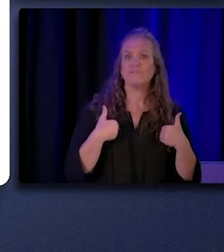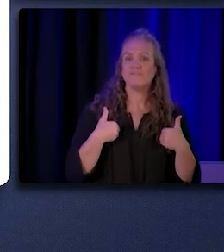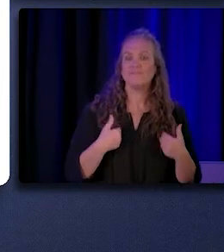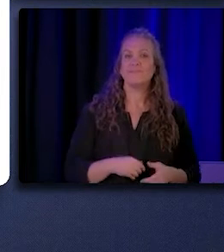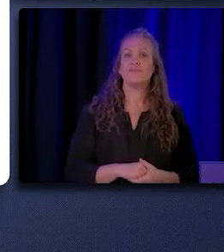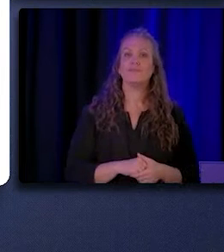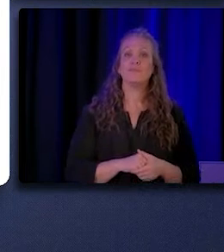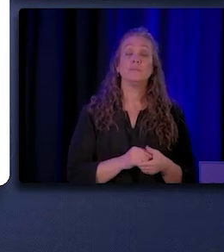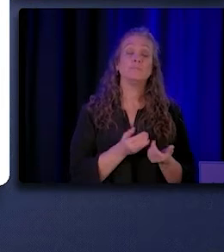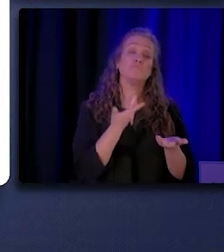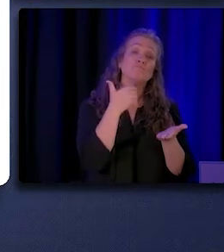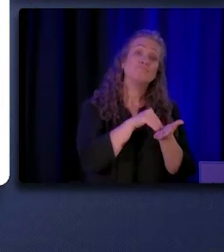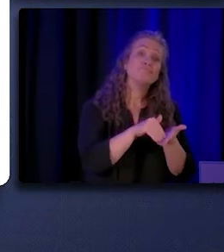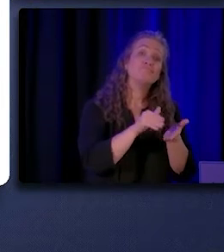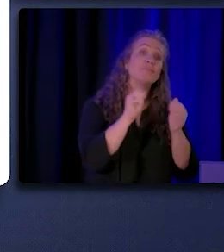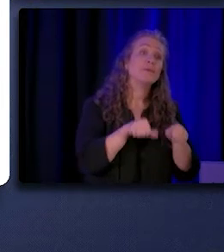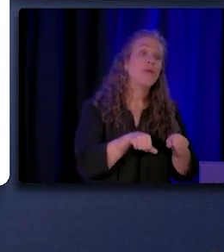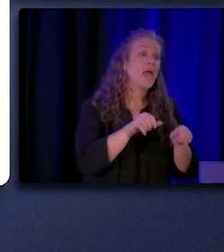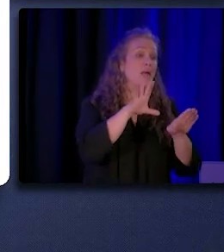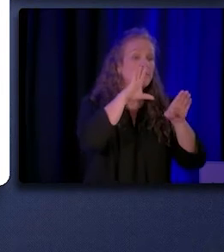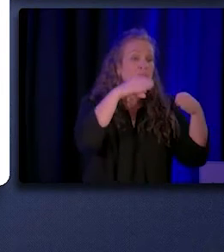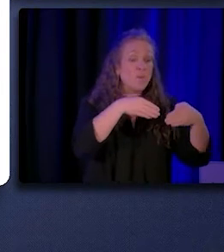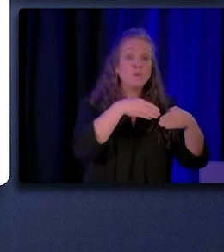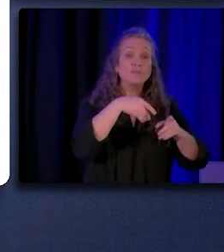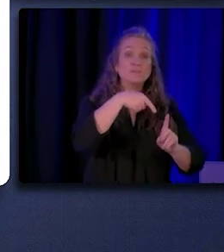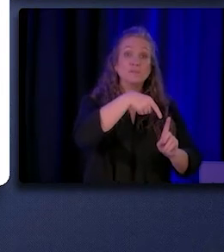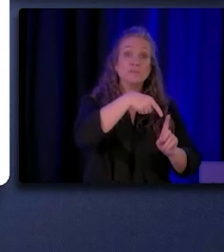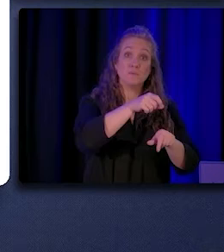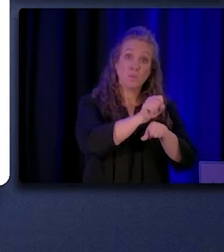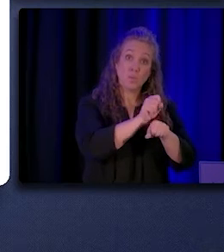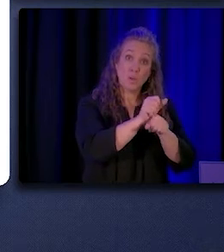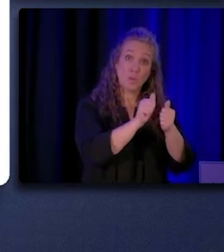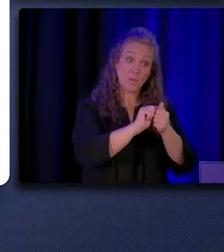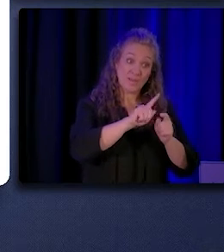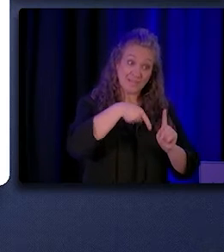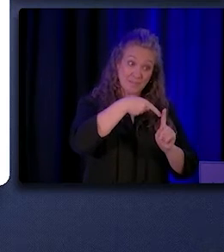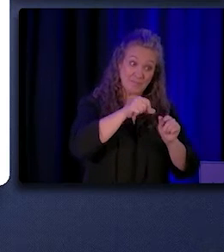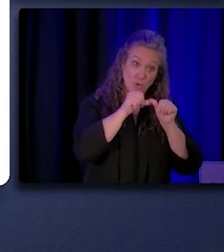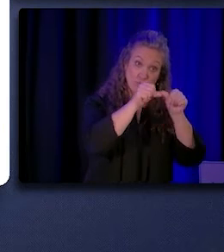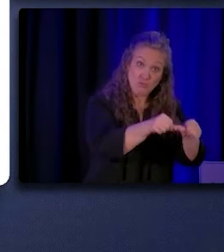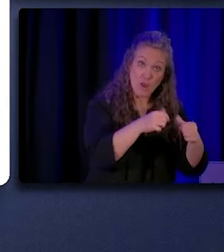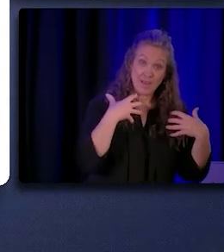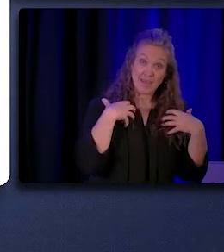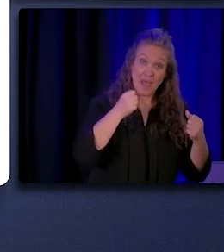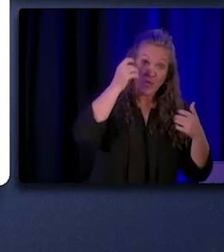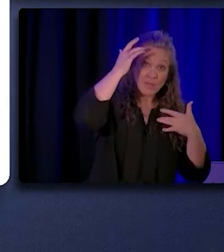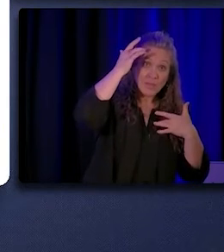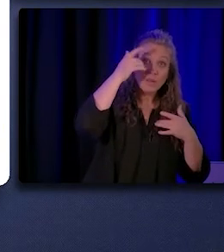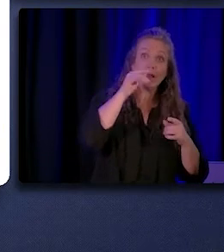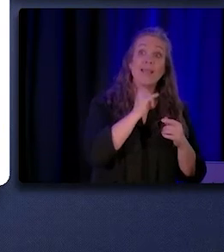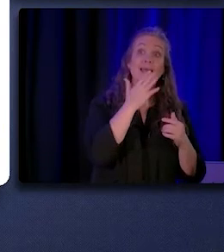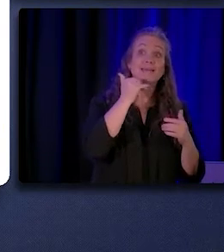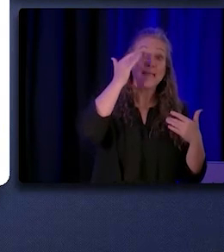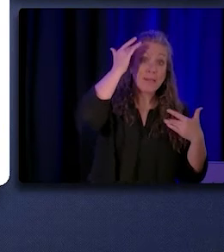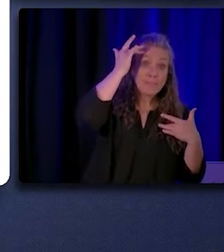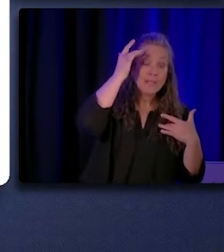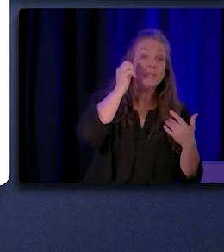Oftentimes, they can focus on working with people with specific chronic health conditions such as diabetes or specific populations